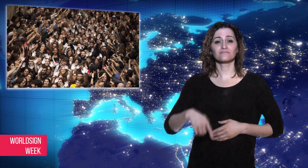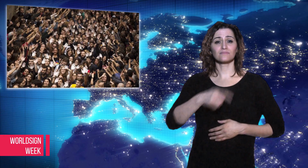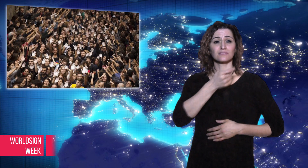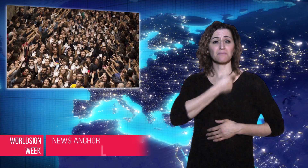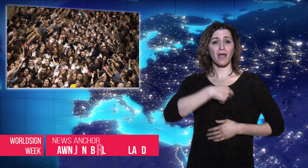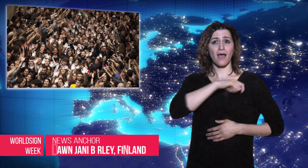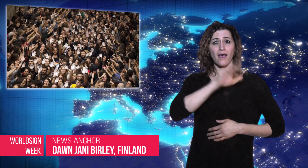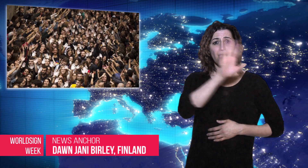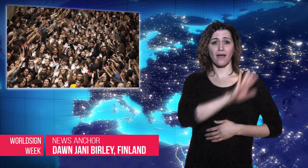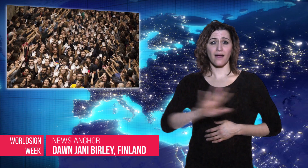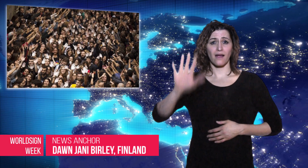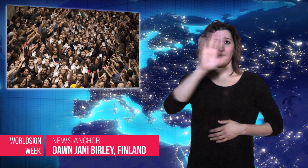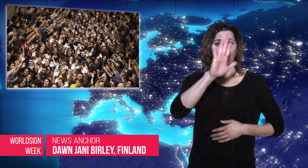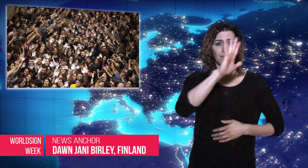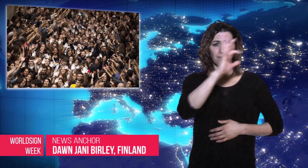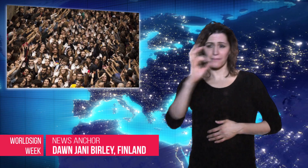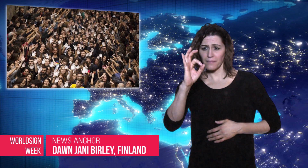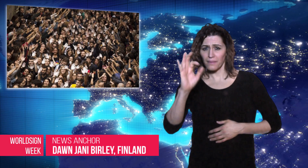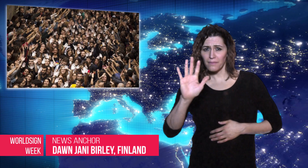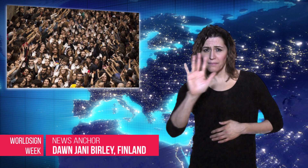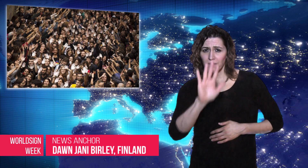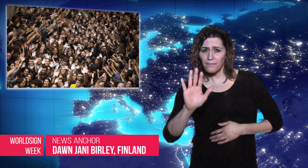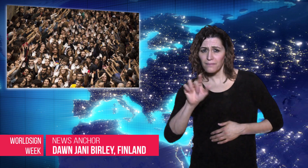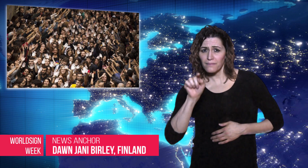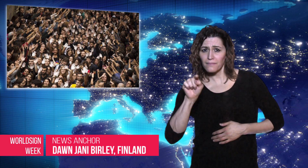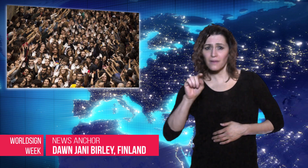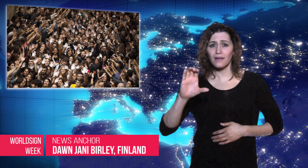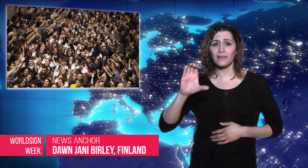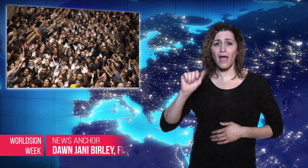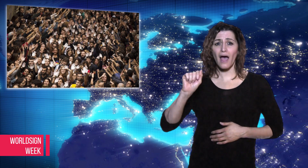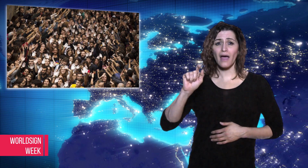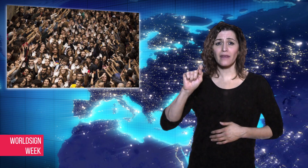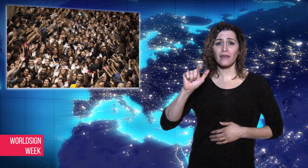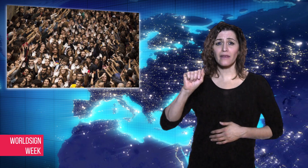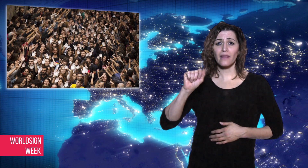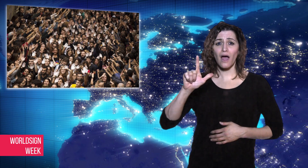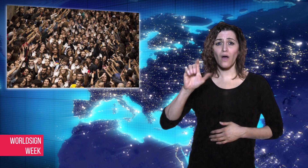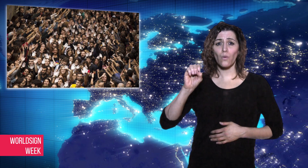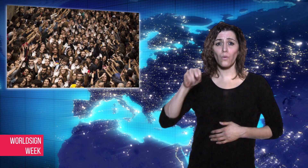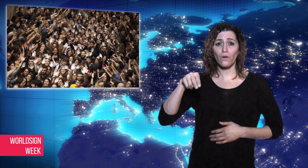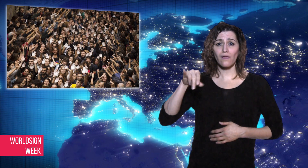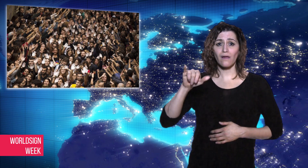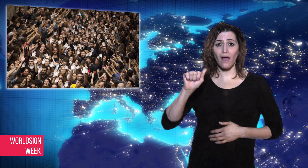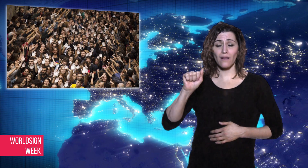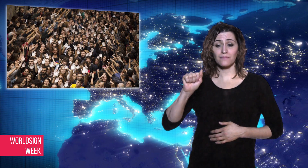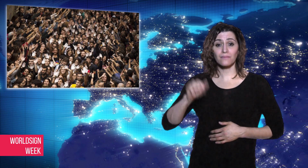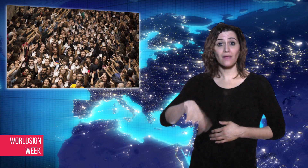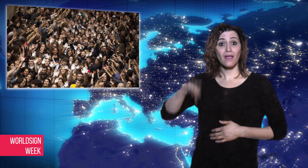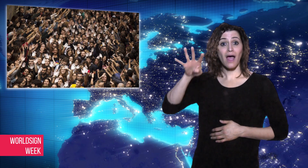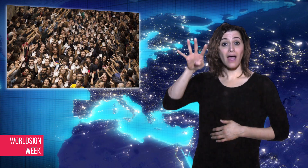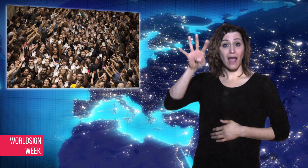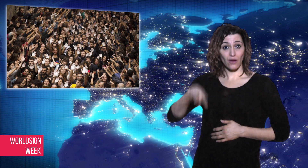Dawn: After weeks of political crisis